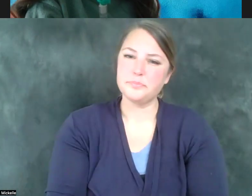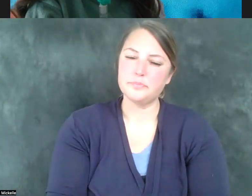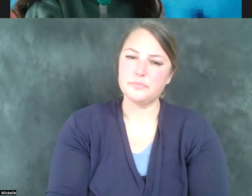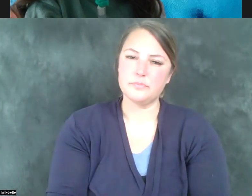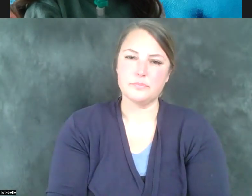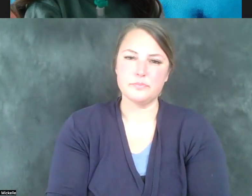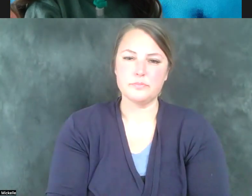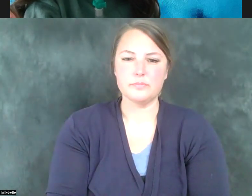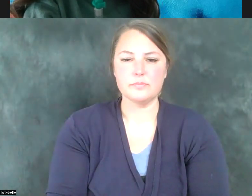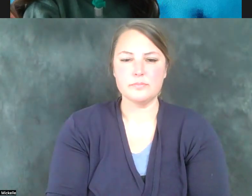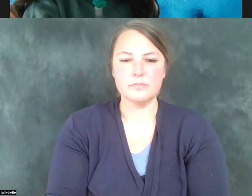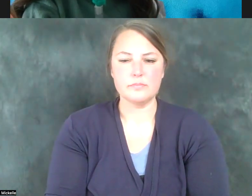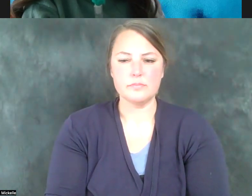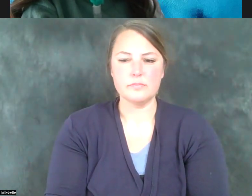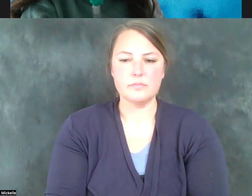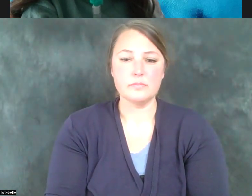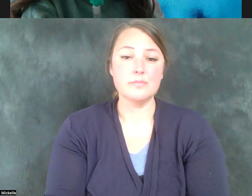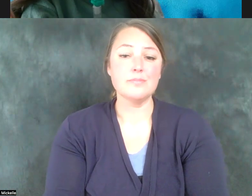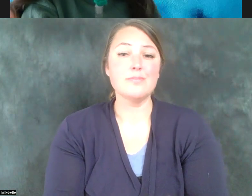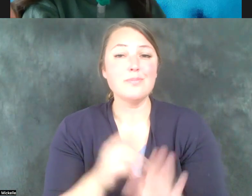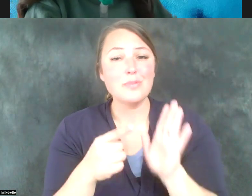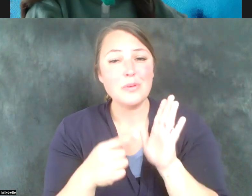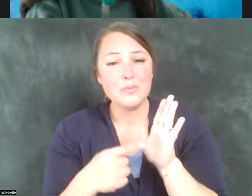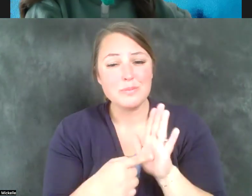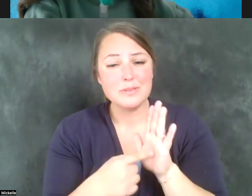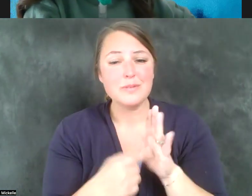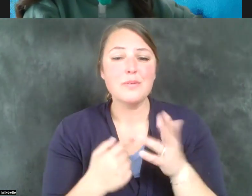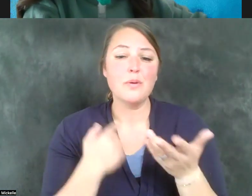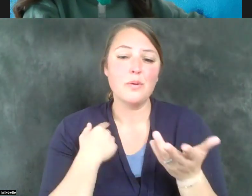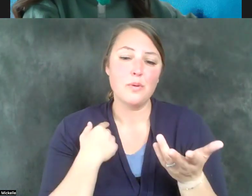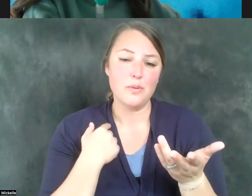And Representative, we want to make sure